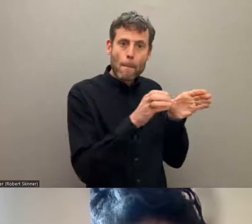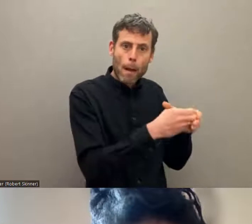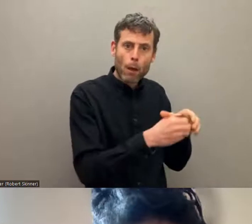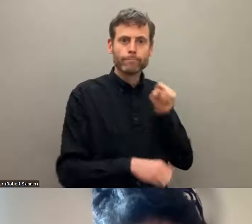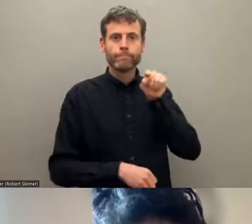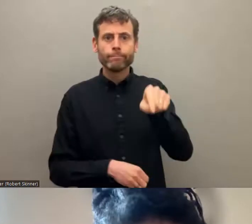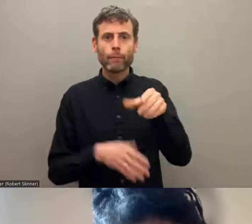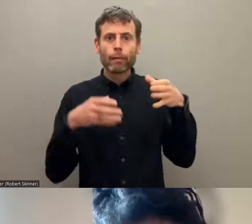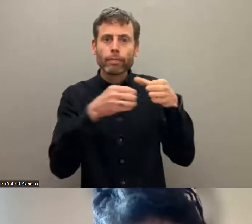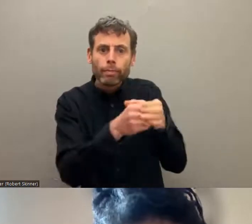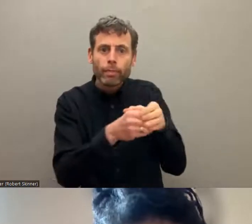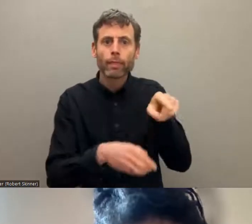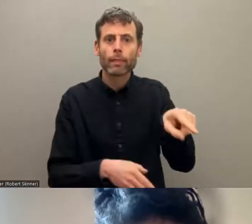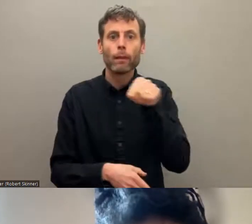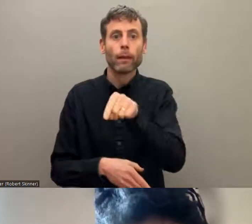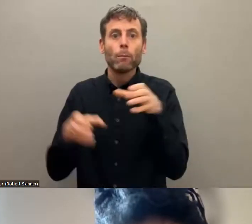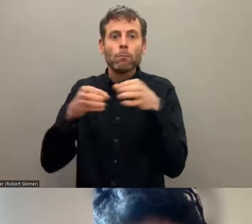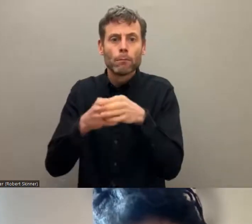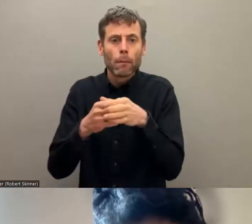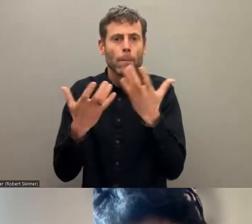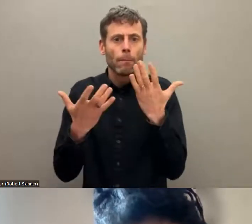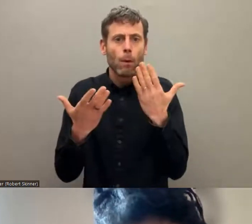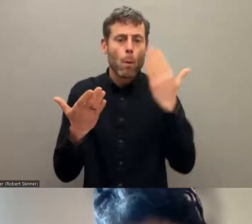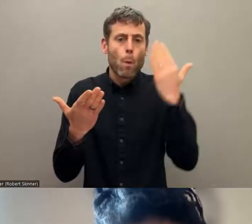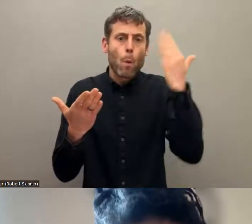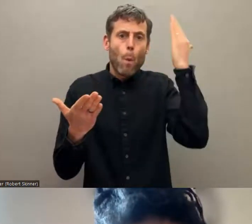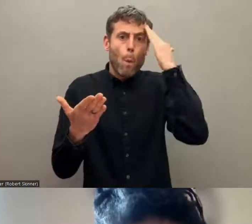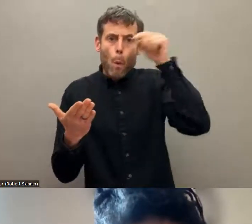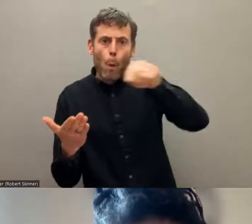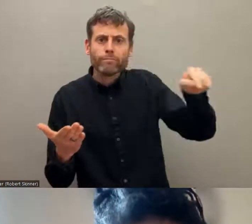especially about what is